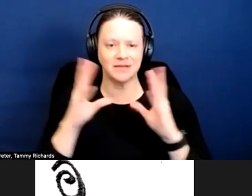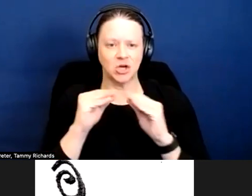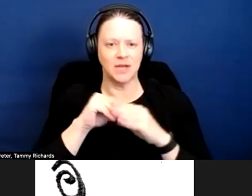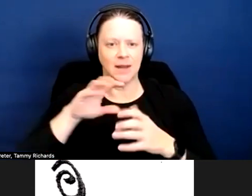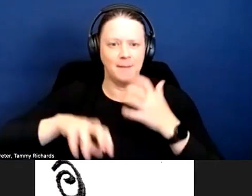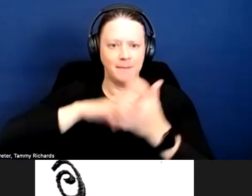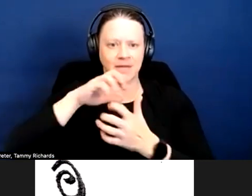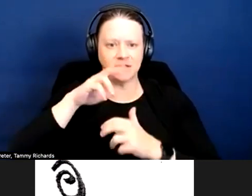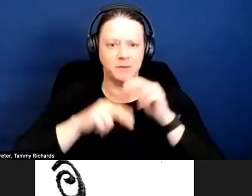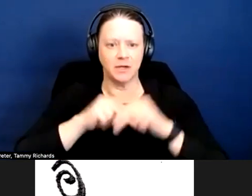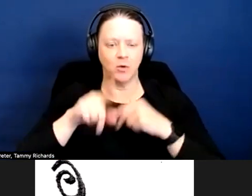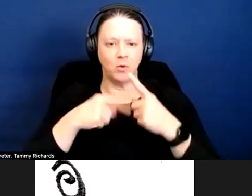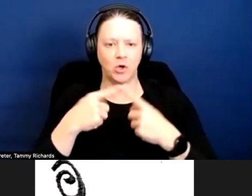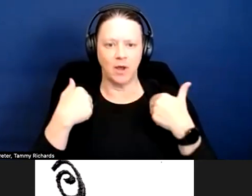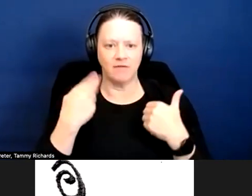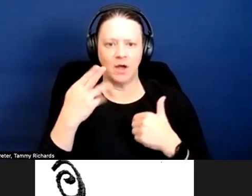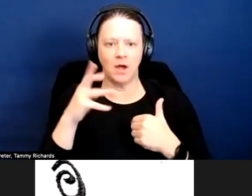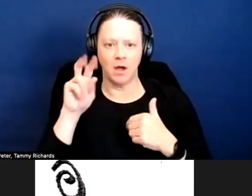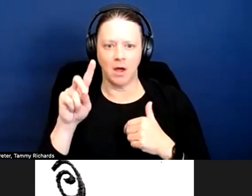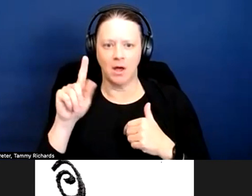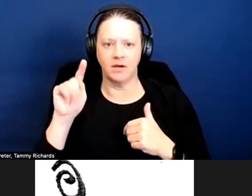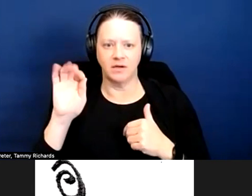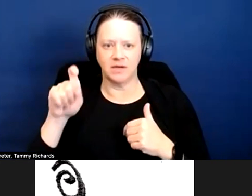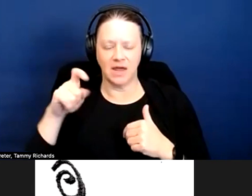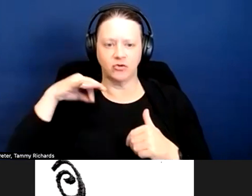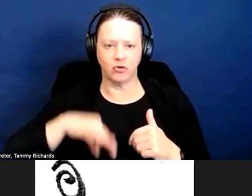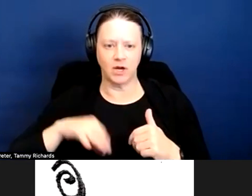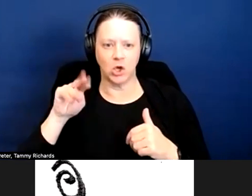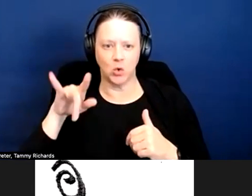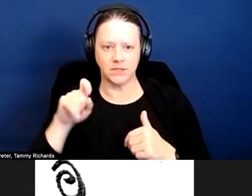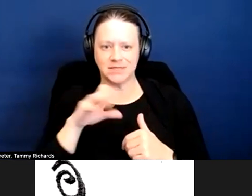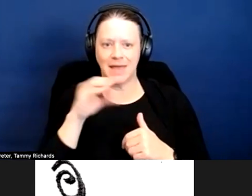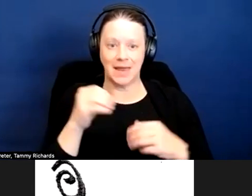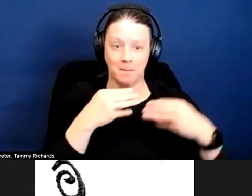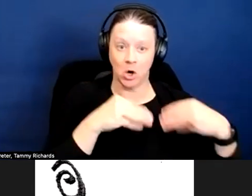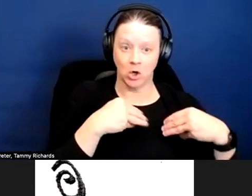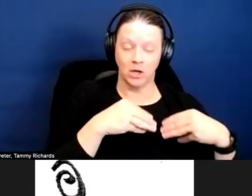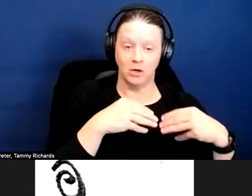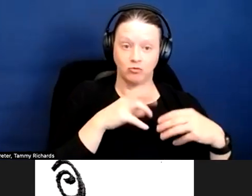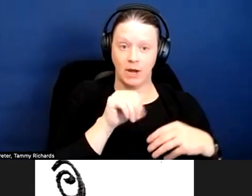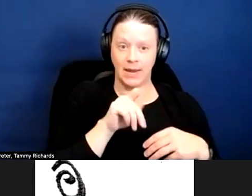are both HUD tax credit units and market rates, do the same laws apply? It depends.